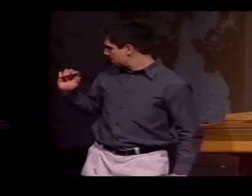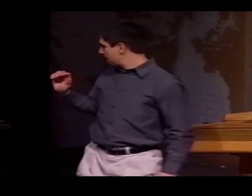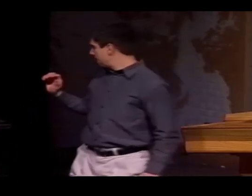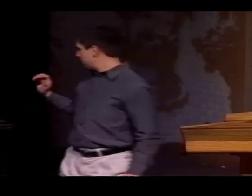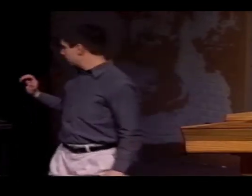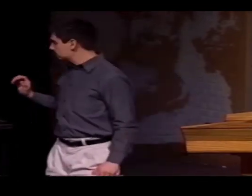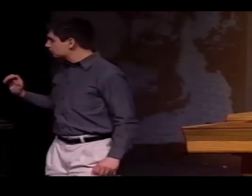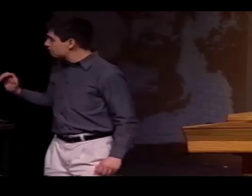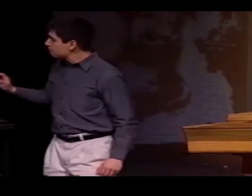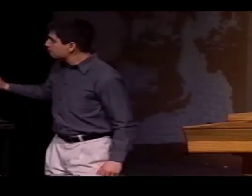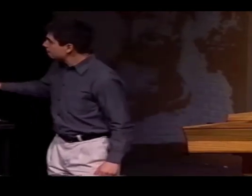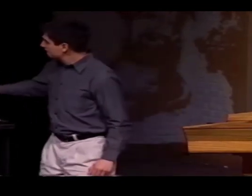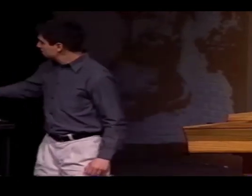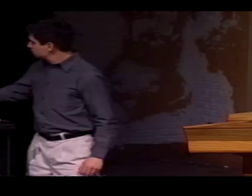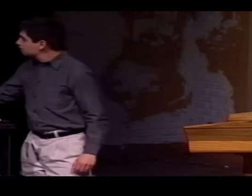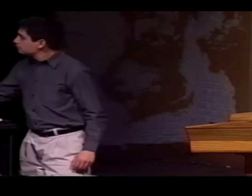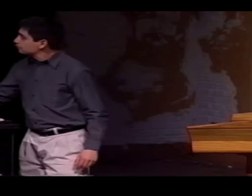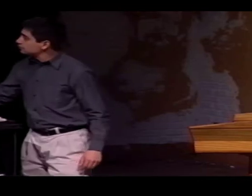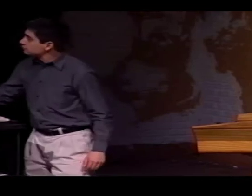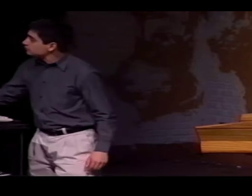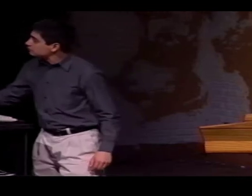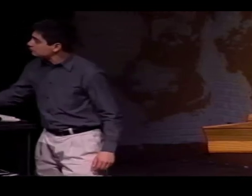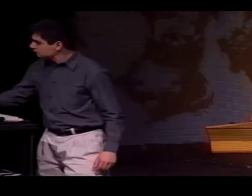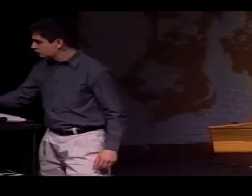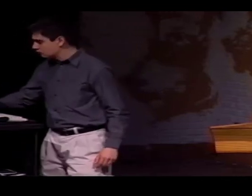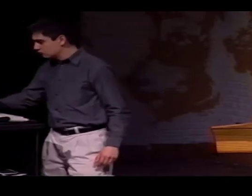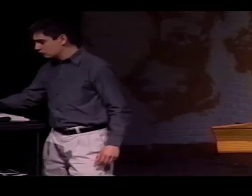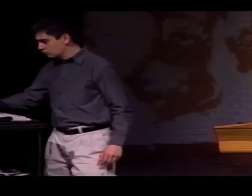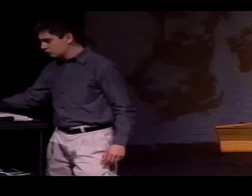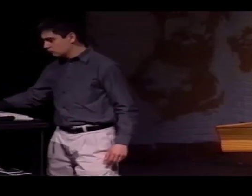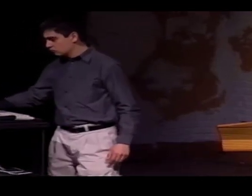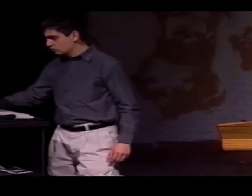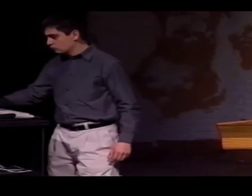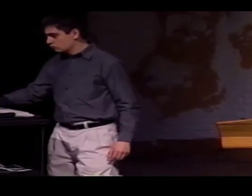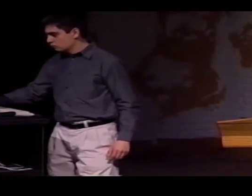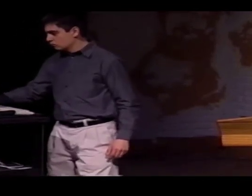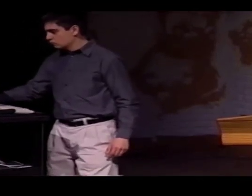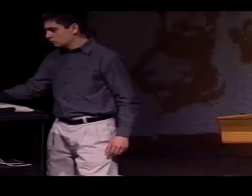SO PHONOLOGICAL INTERFERENCES-- FOR EXAMPLE, HAND SHAPE.